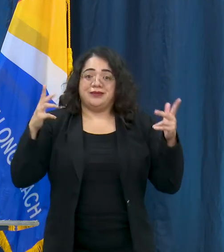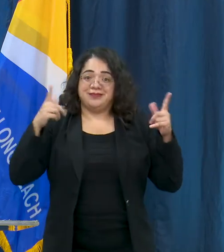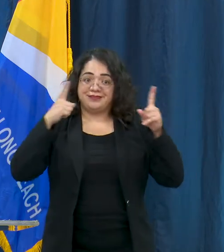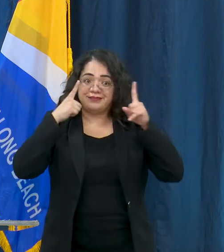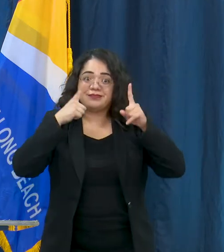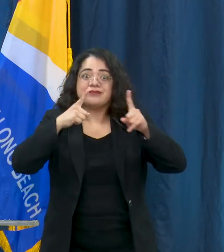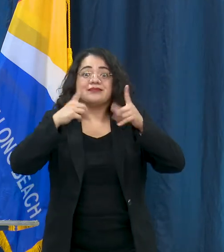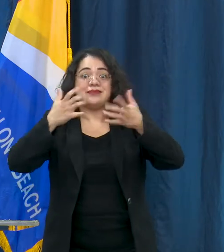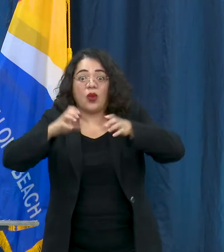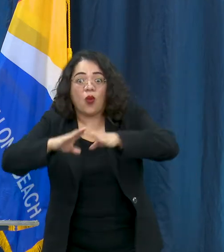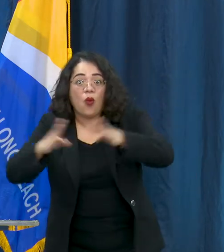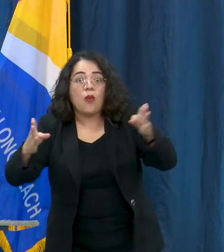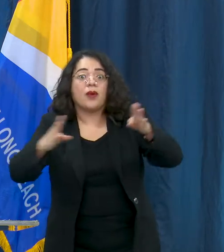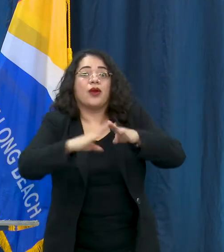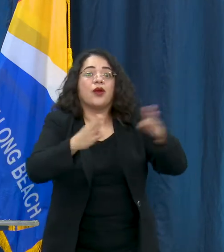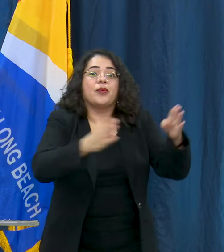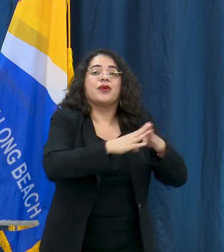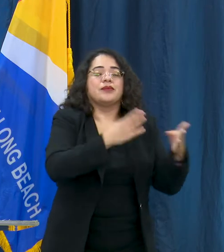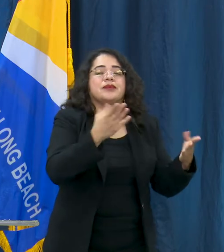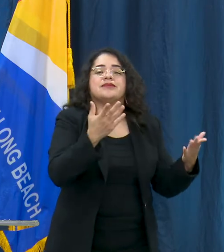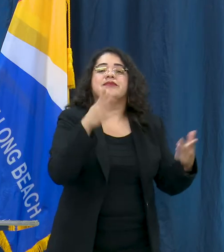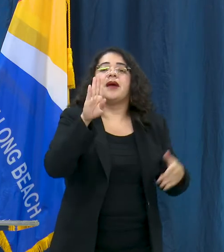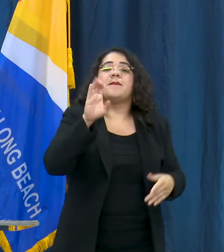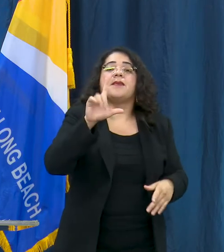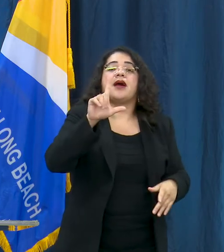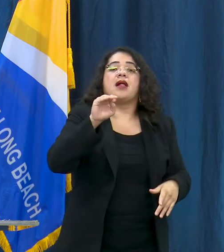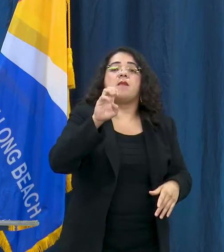on it. We know there are swimming pools at Belmont, Silverado,